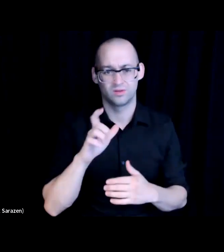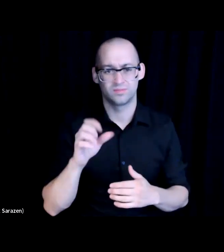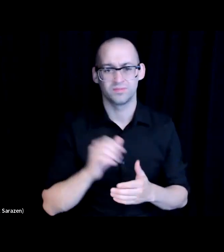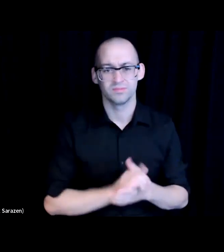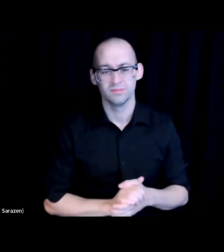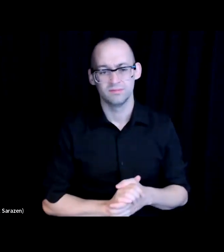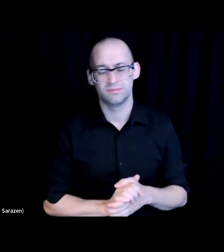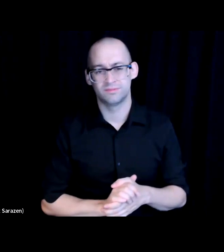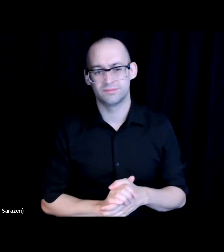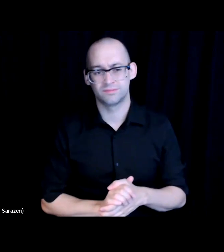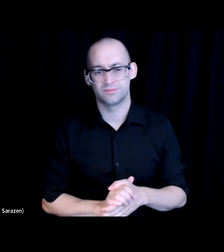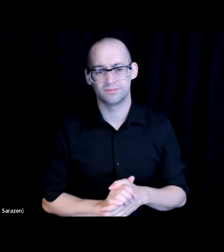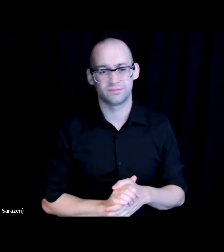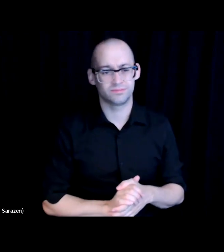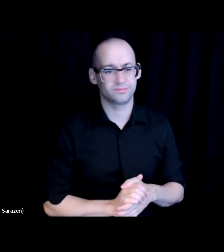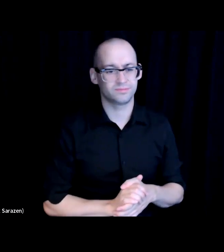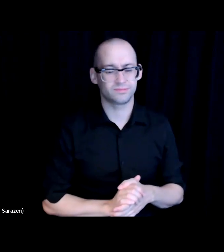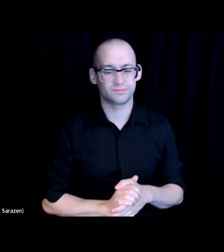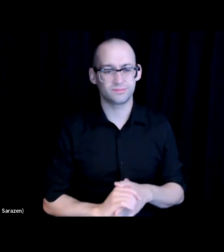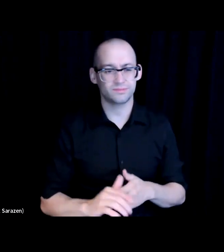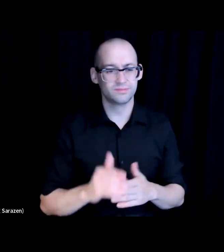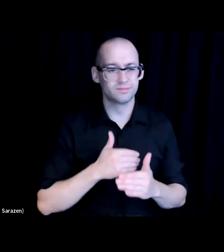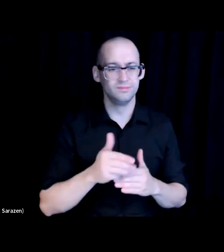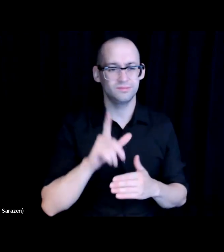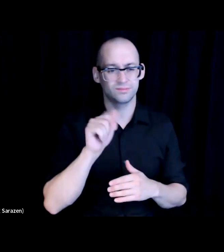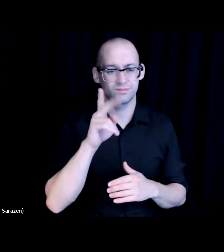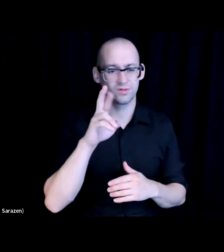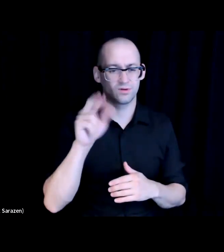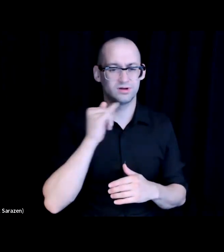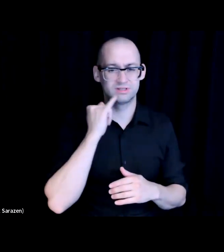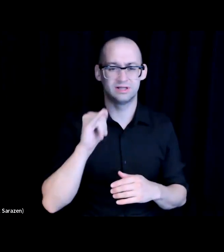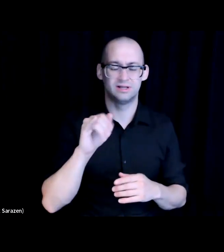Next is Laura, who's the Vice President of External Affairs for Bitwise. Hi!